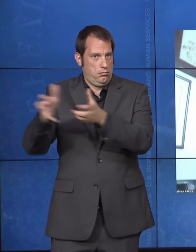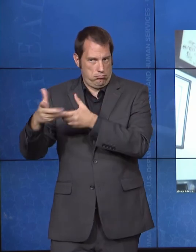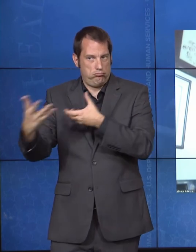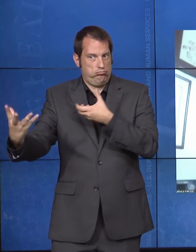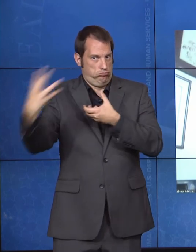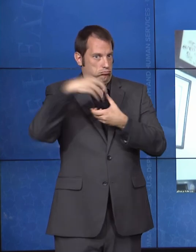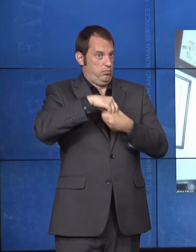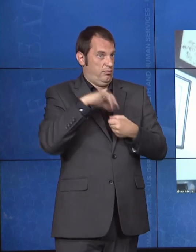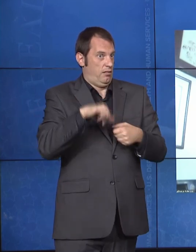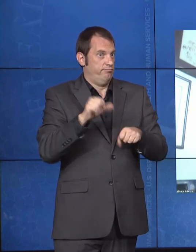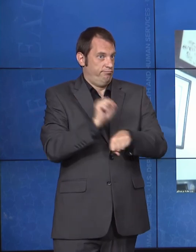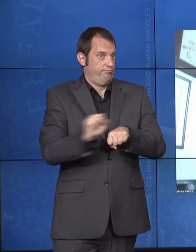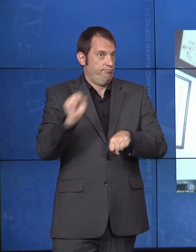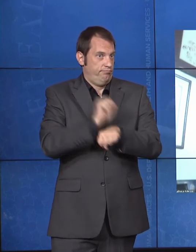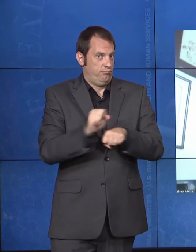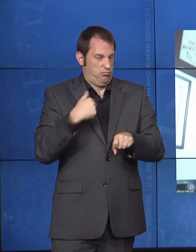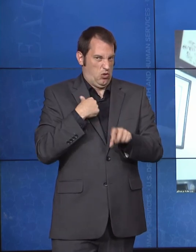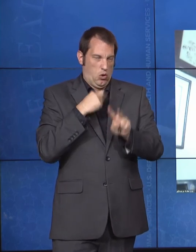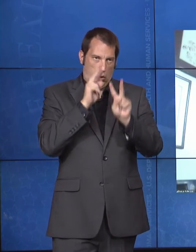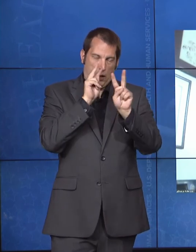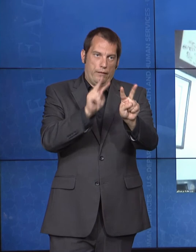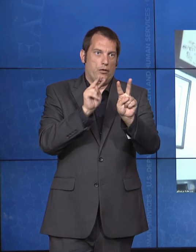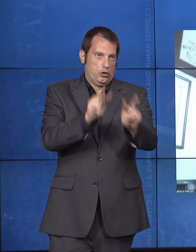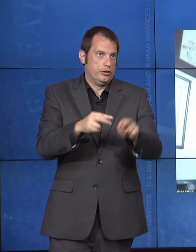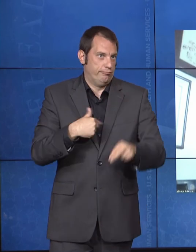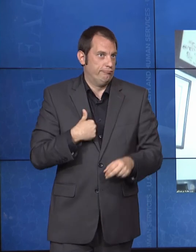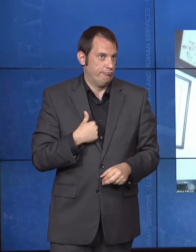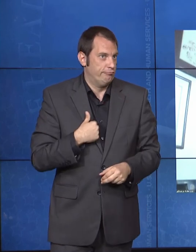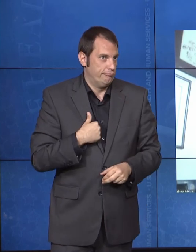And then certainly, as Julie said, thanks so much to all the disability advocates and